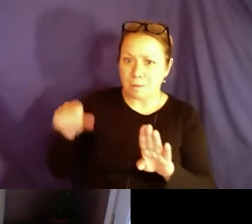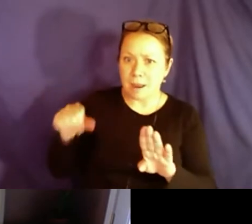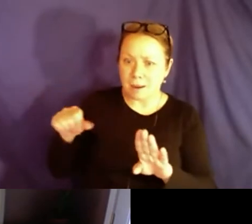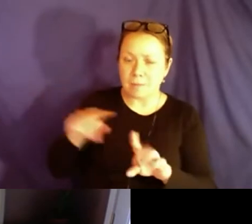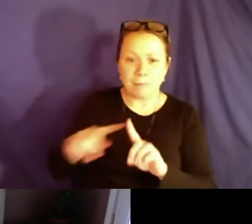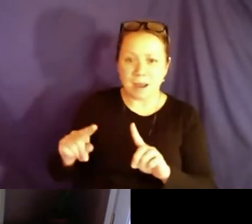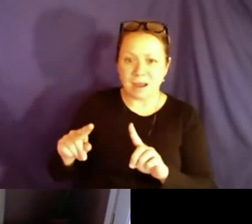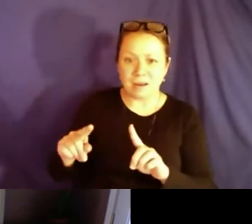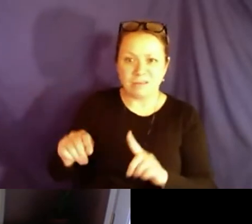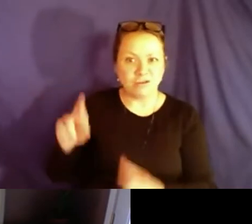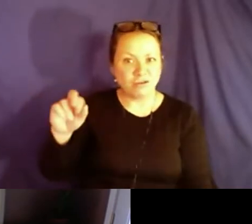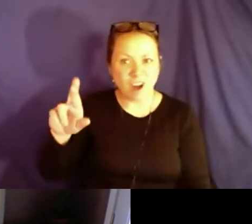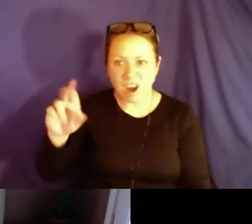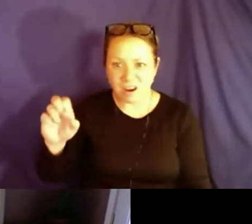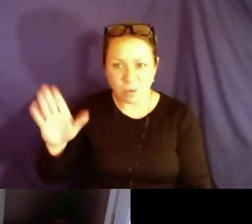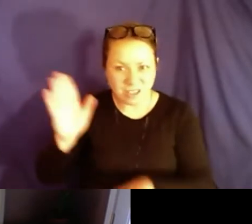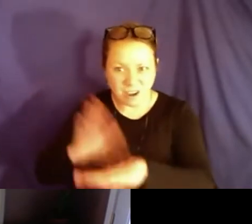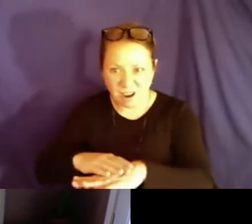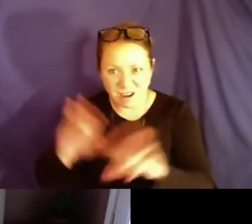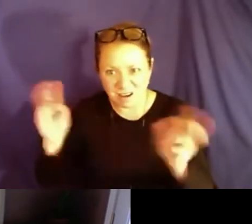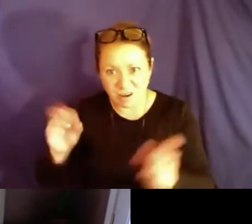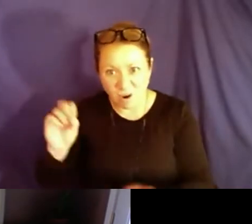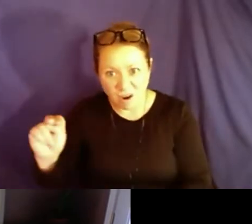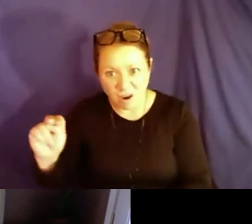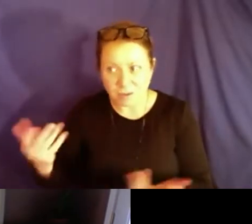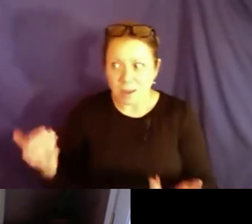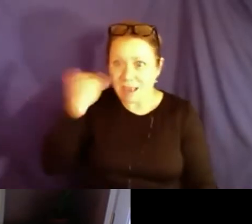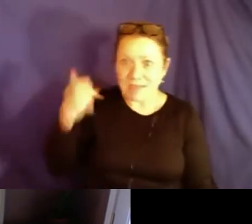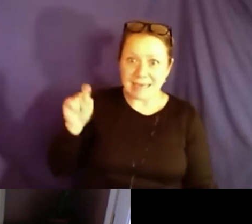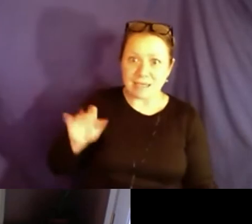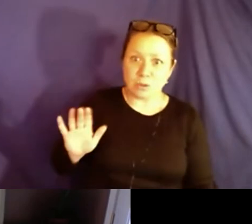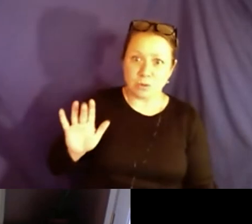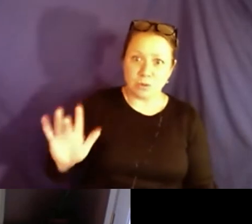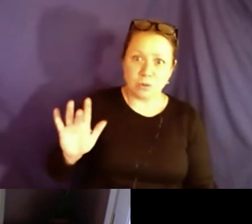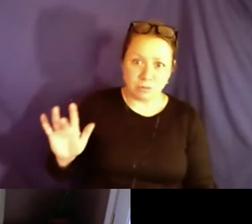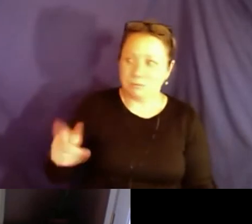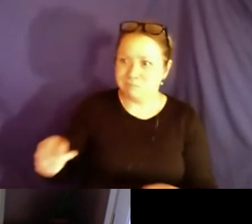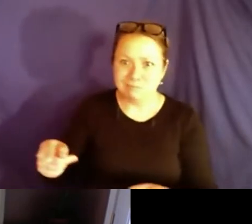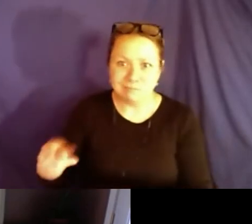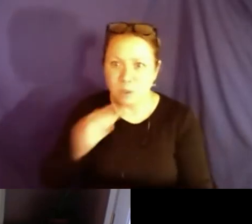elementary school I went to was accessible because it was one floor. They had a door button but it was